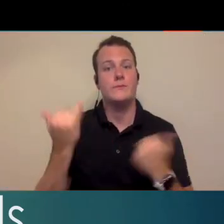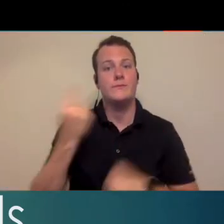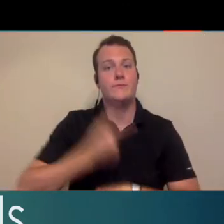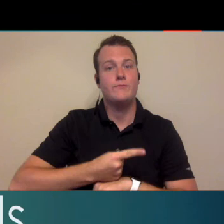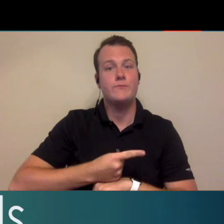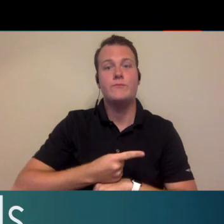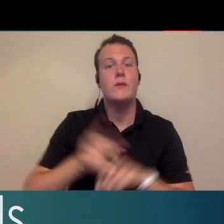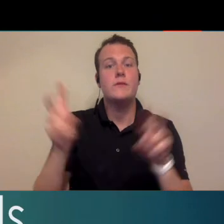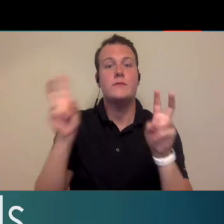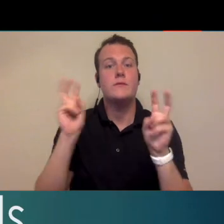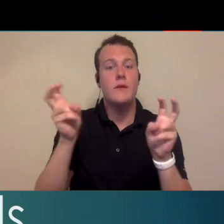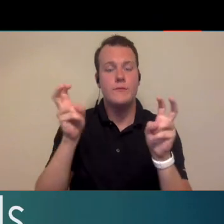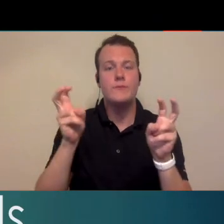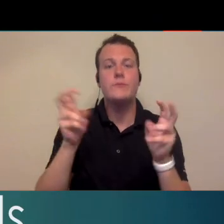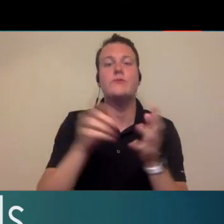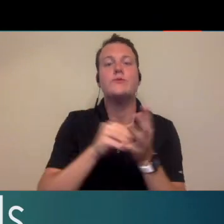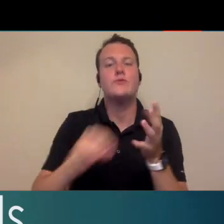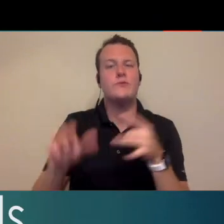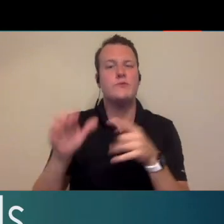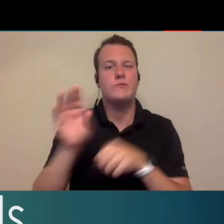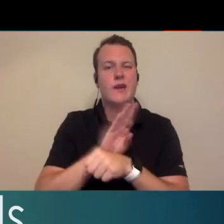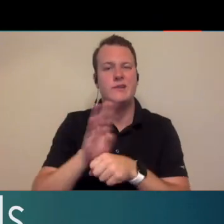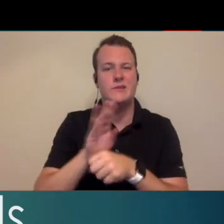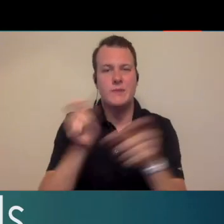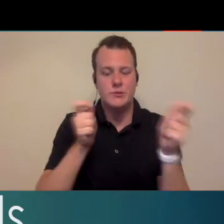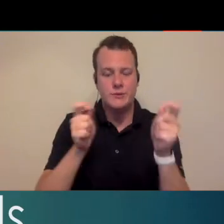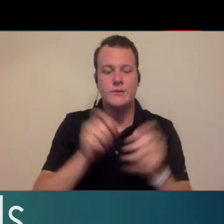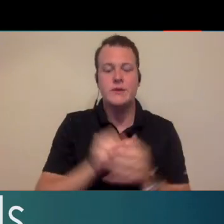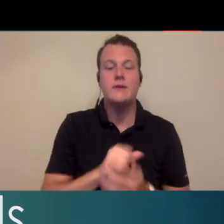like to welcome you to today's student practice management webinar staffing and